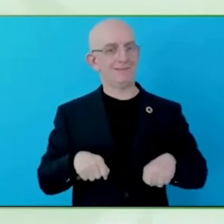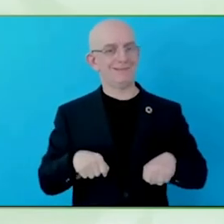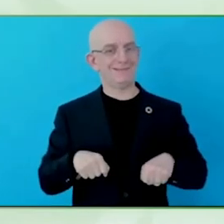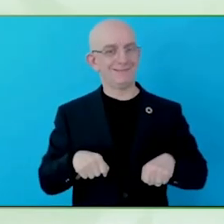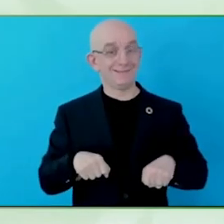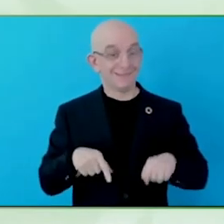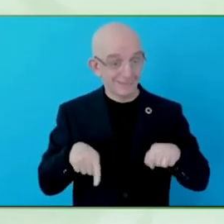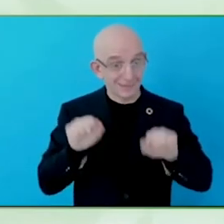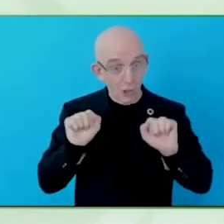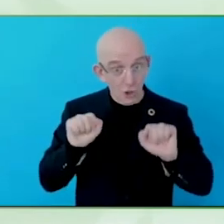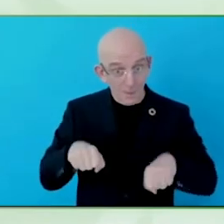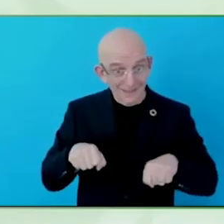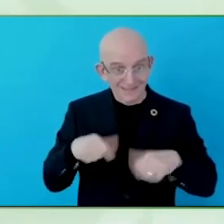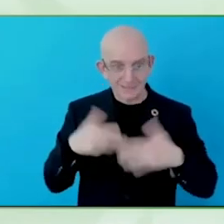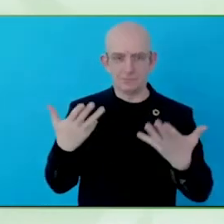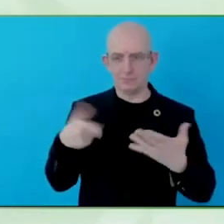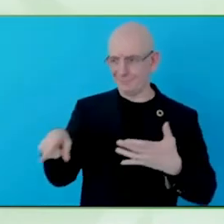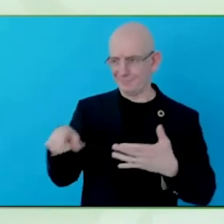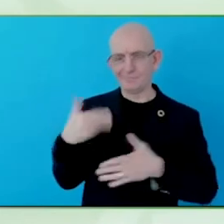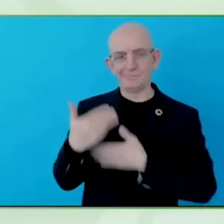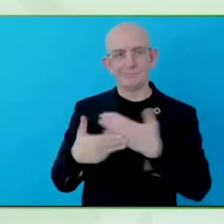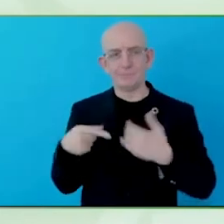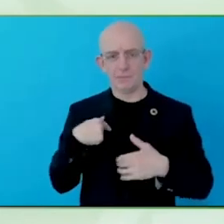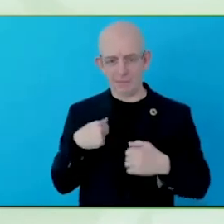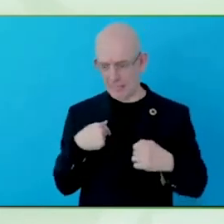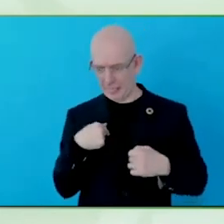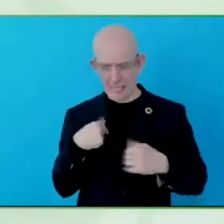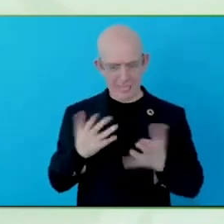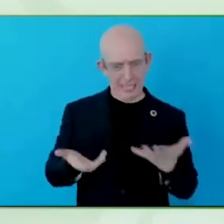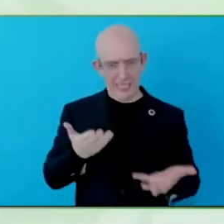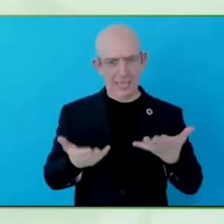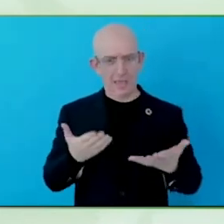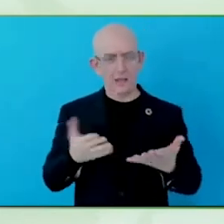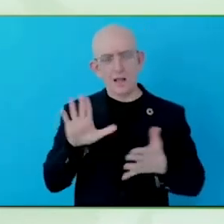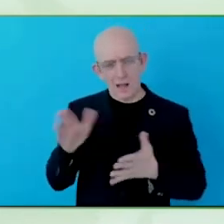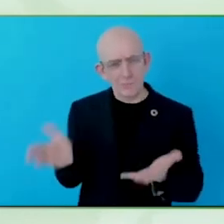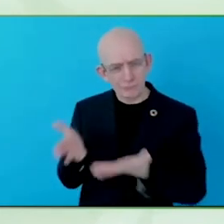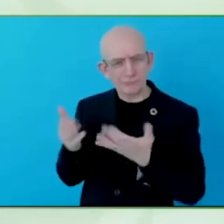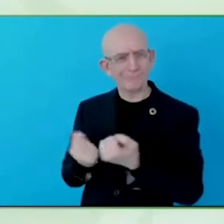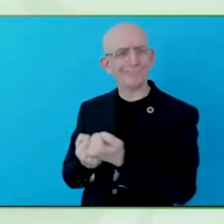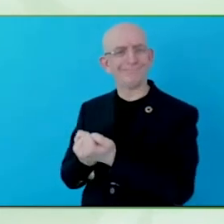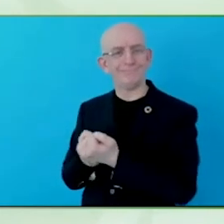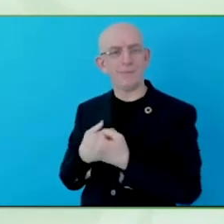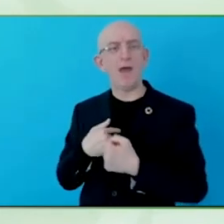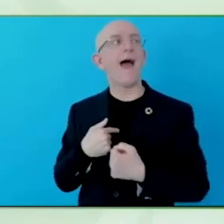And what we need to do, and what processes and resources we need to